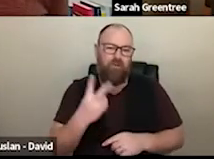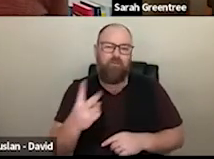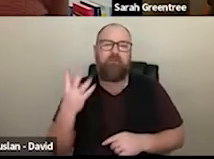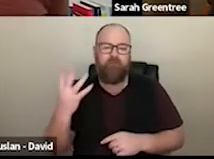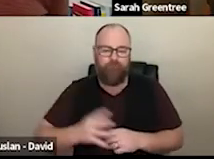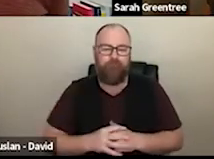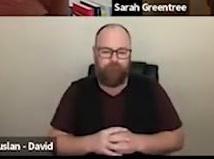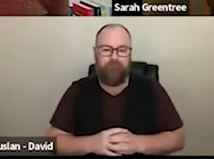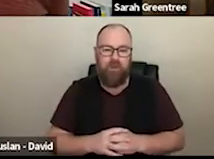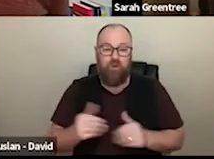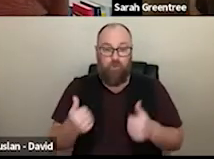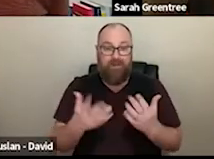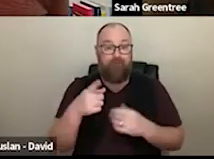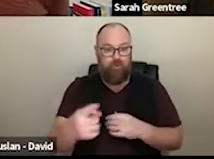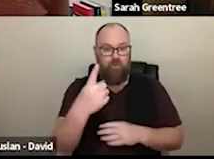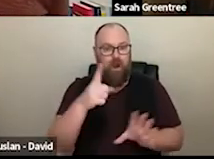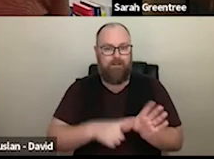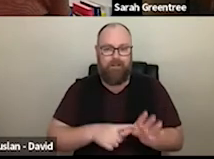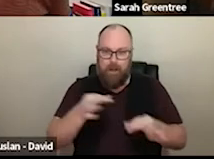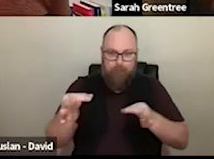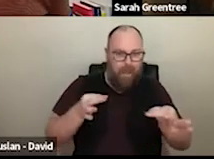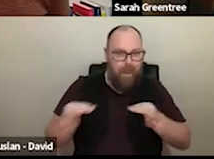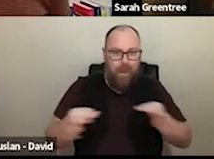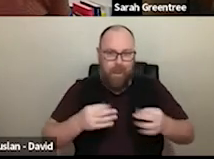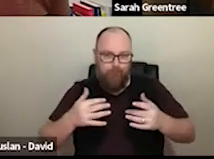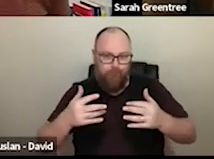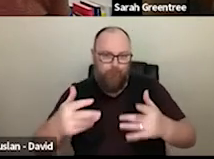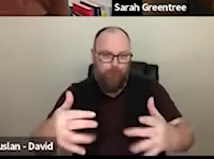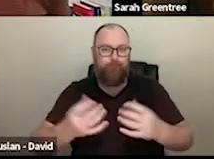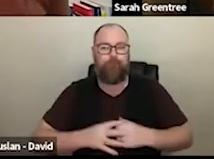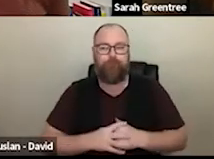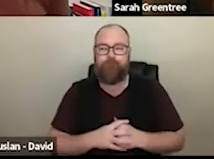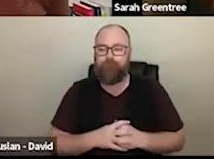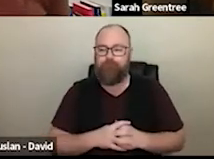of the 4 Year Investment Academy for the Australia Council, and have that 12 months to plan plan accordingly.